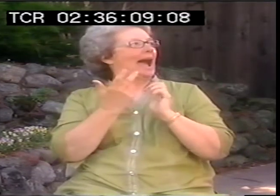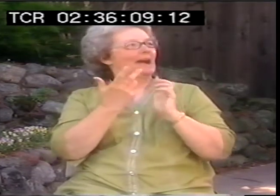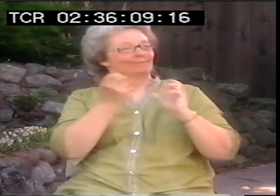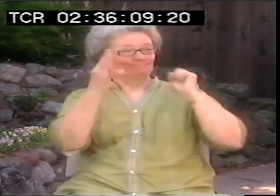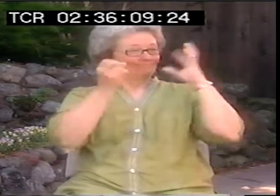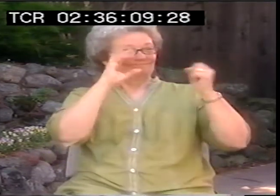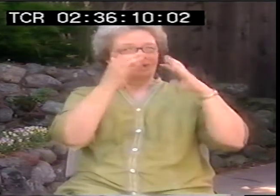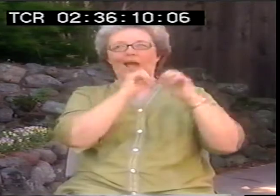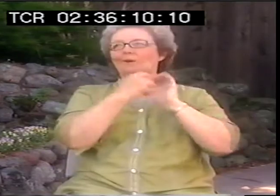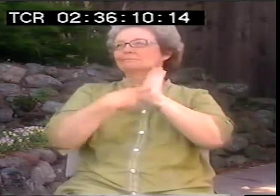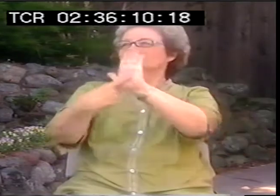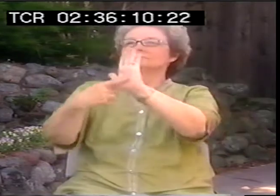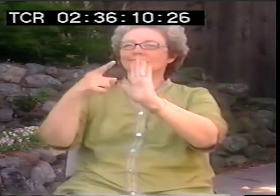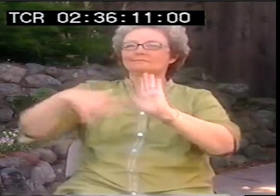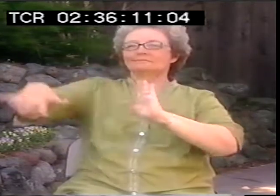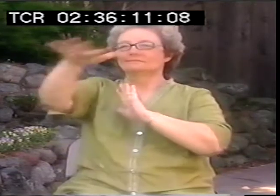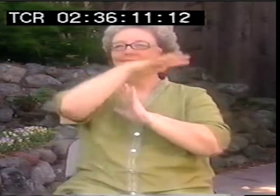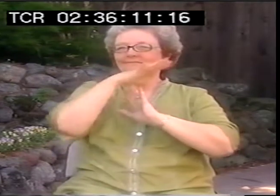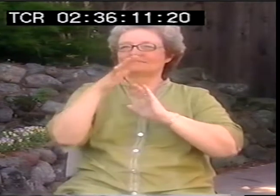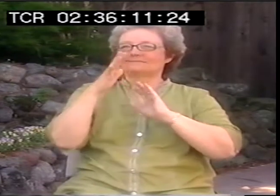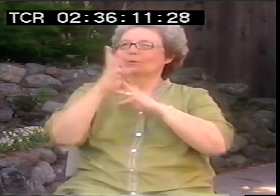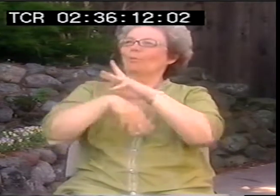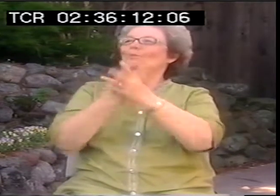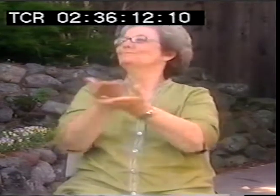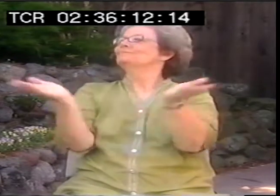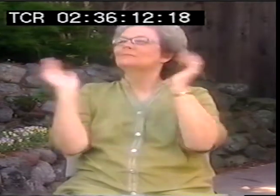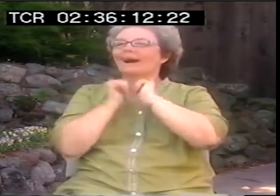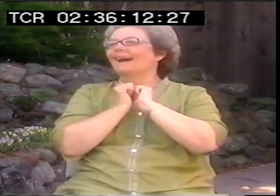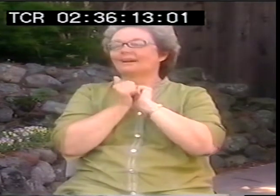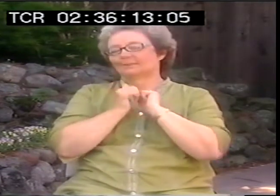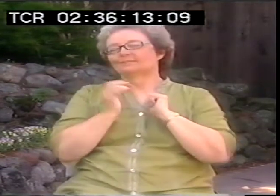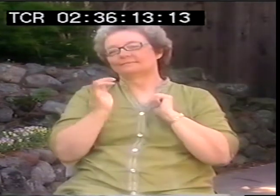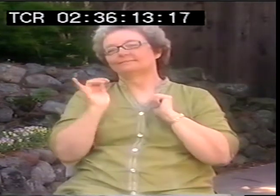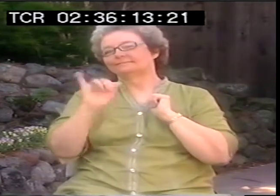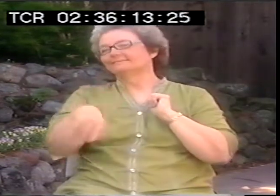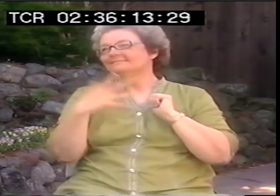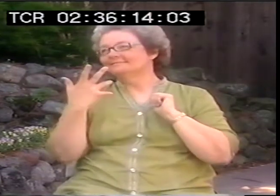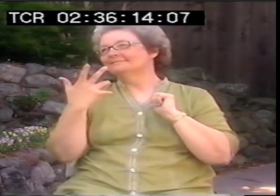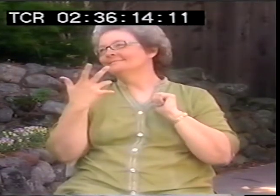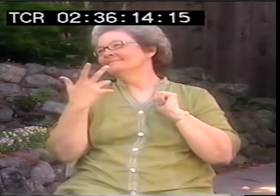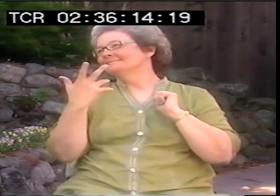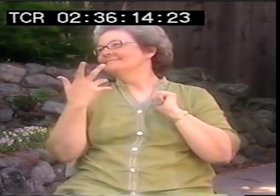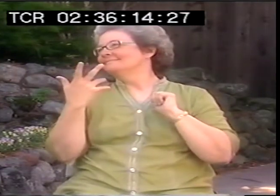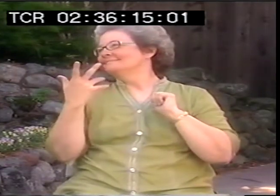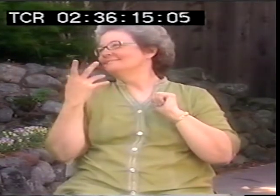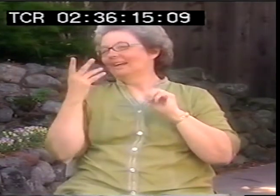Yeah, how can you show the world? How do you show them?